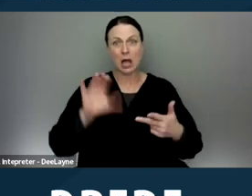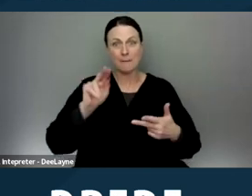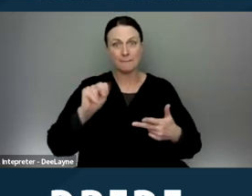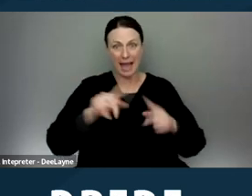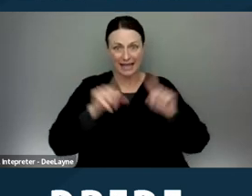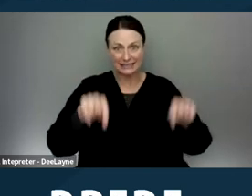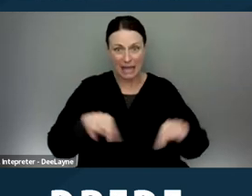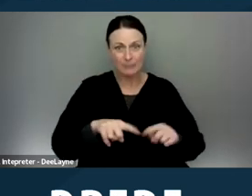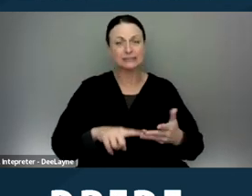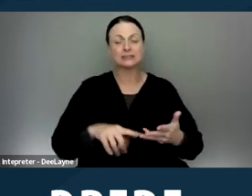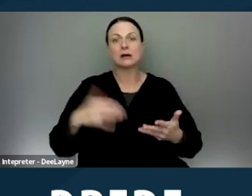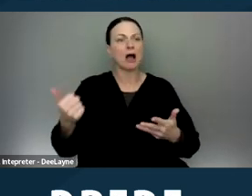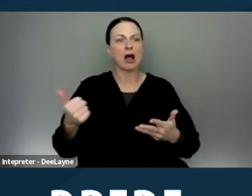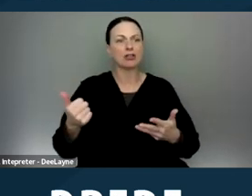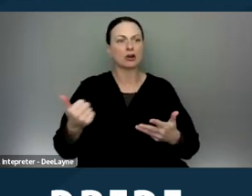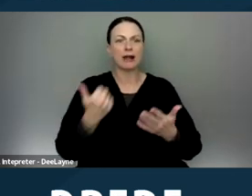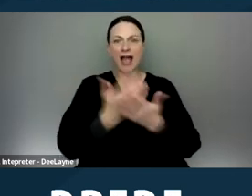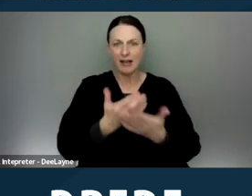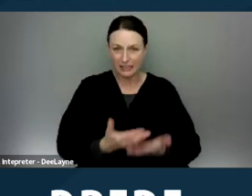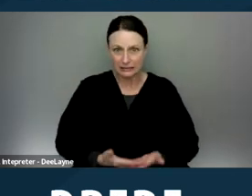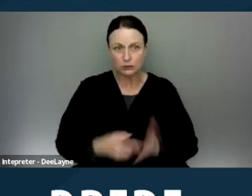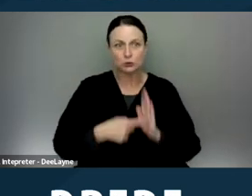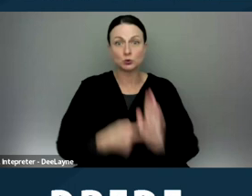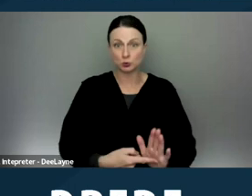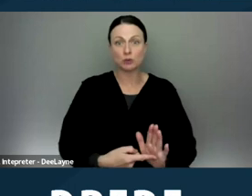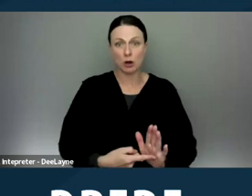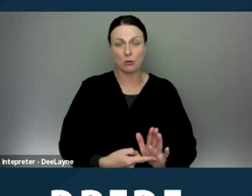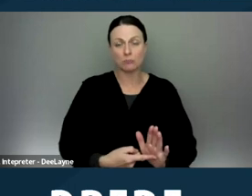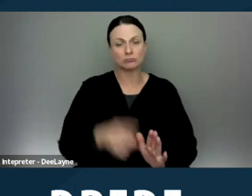or other pieces of evidence to show basically that they are credit worthy